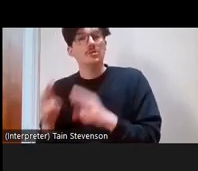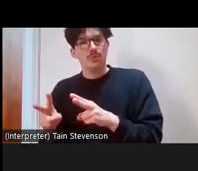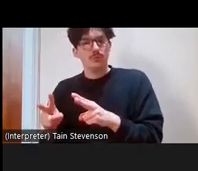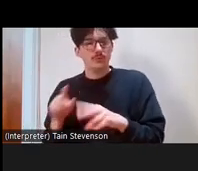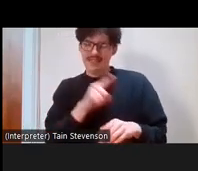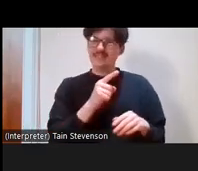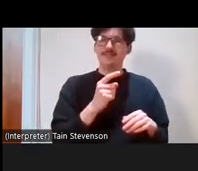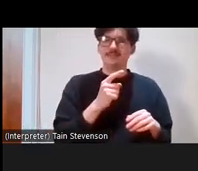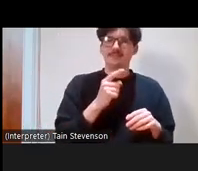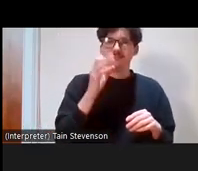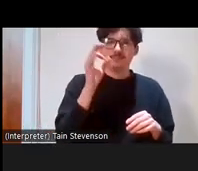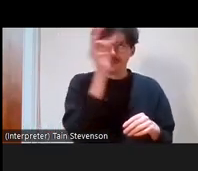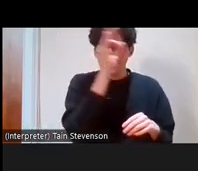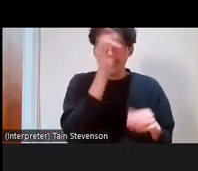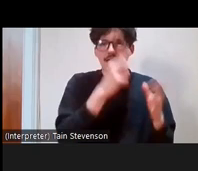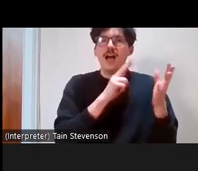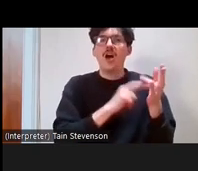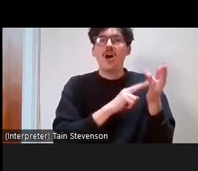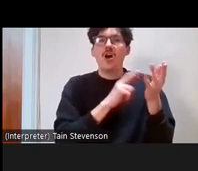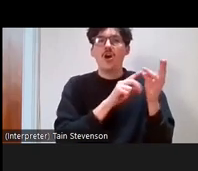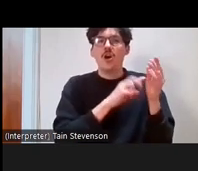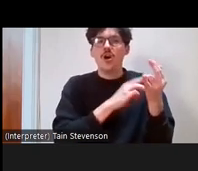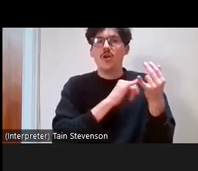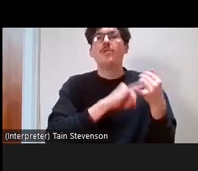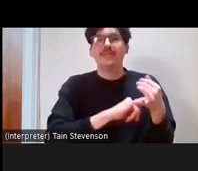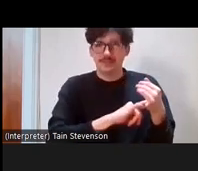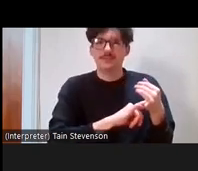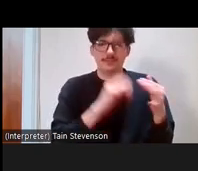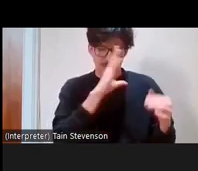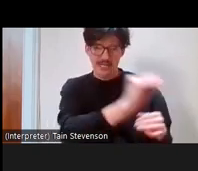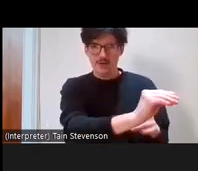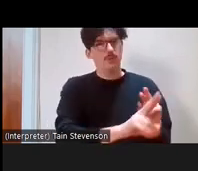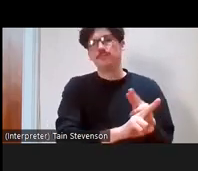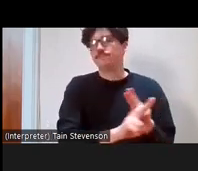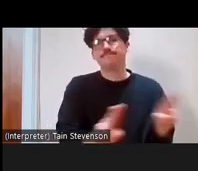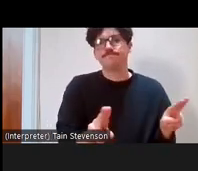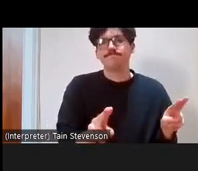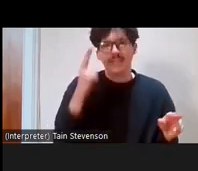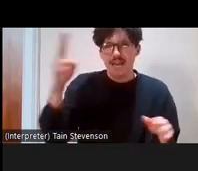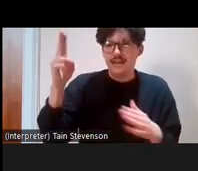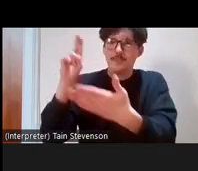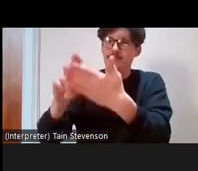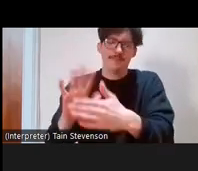we kind of get an idea of who's in the room and the different class backgrounds that are